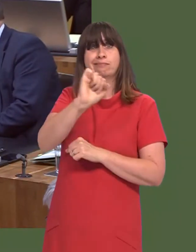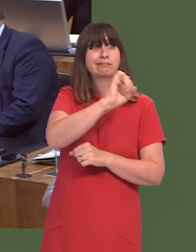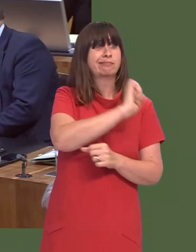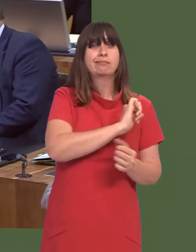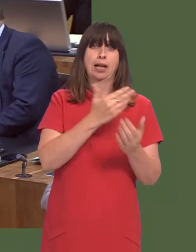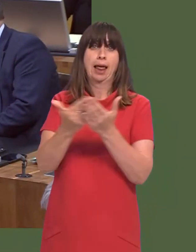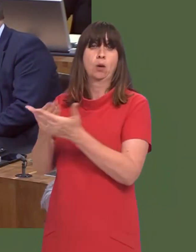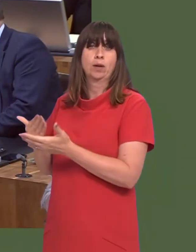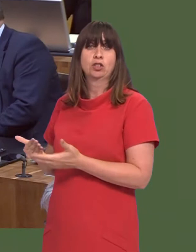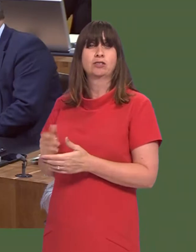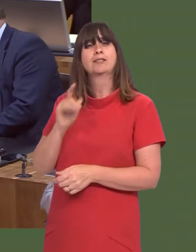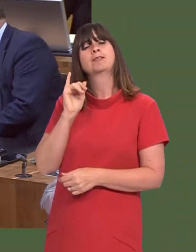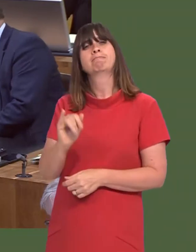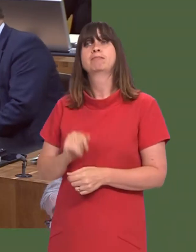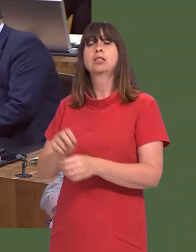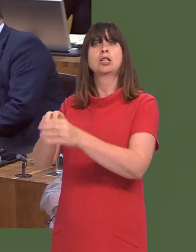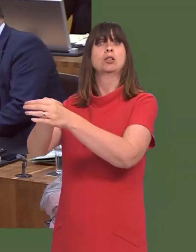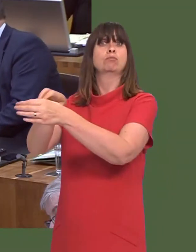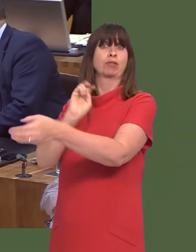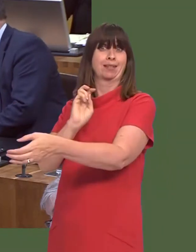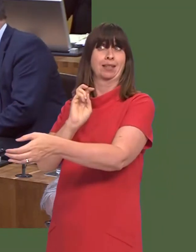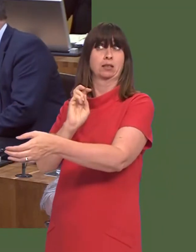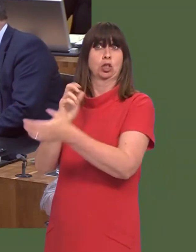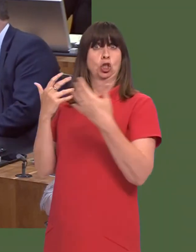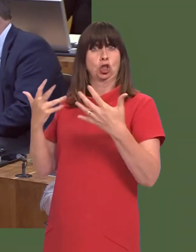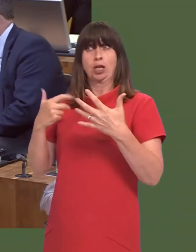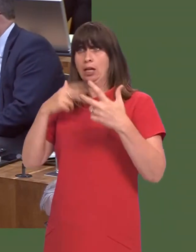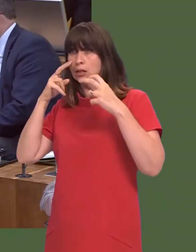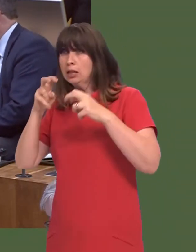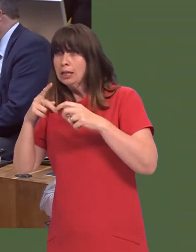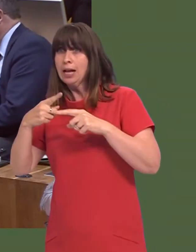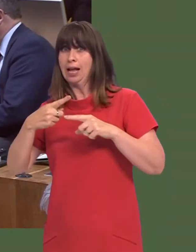skills in the future. One of the issues around Brexit that has not yet been properly understood or explored is